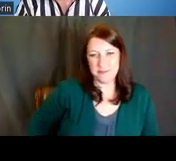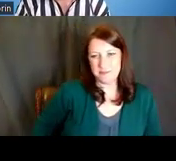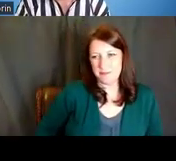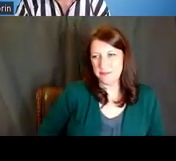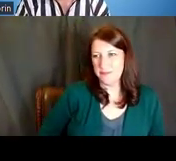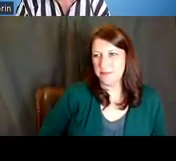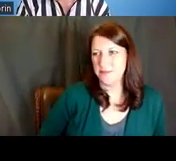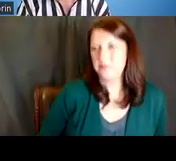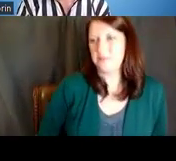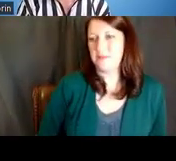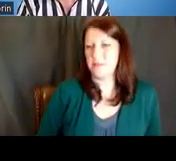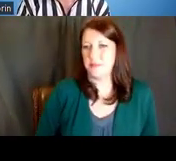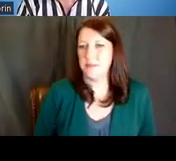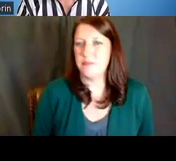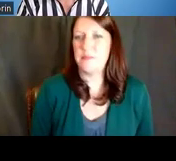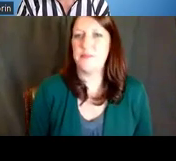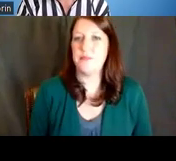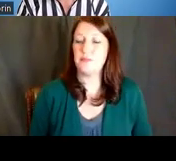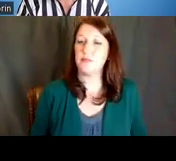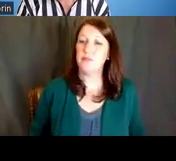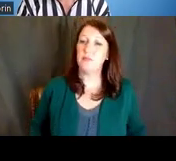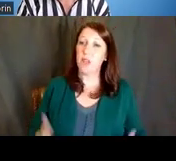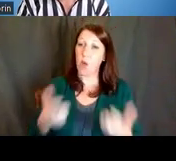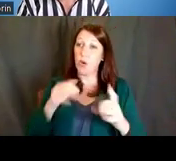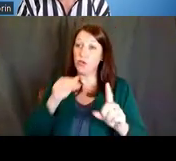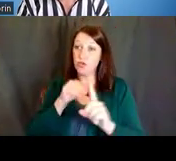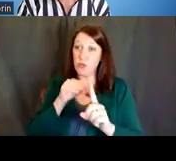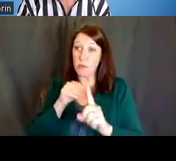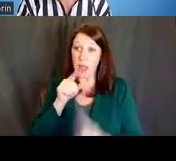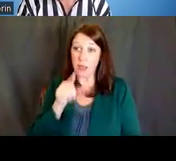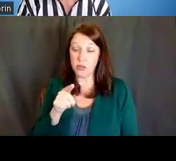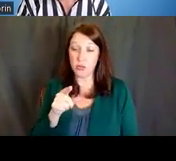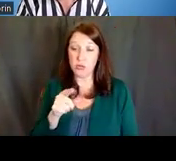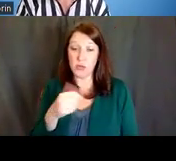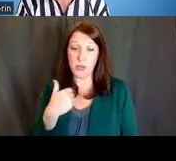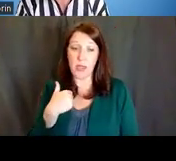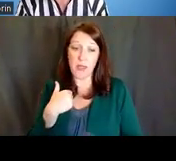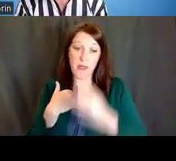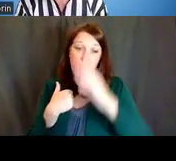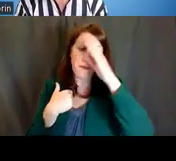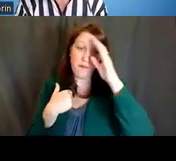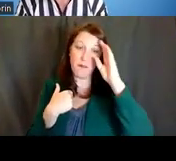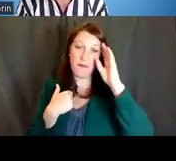So I also want to remind you that we have the 3:35